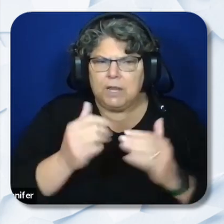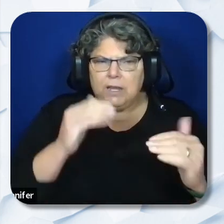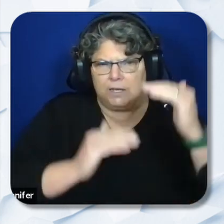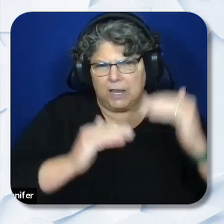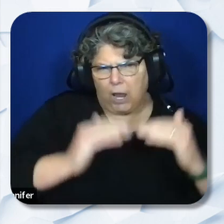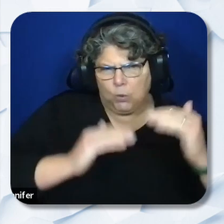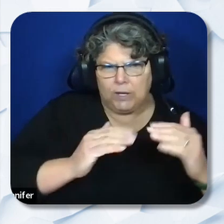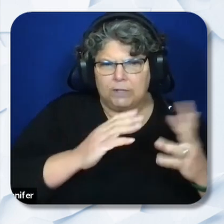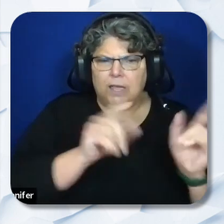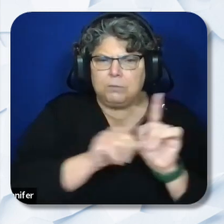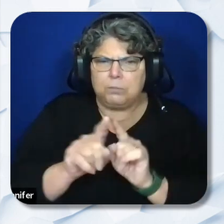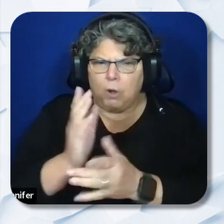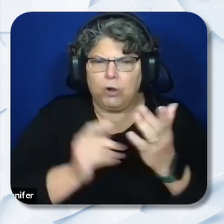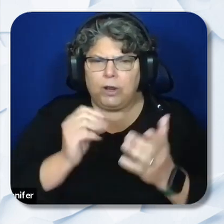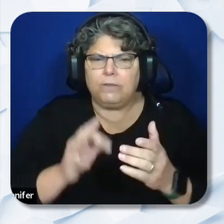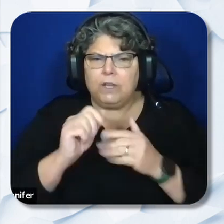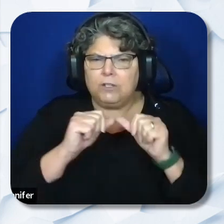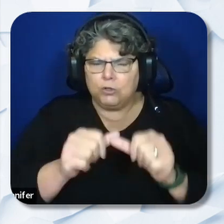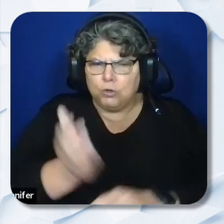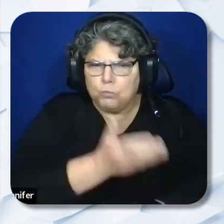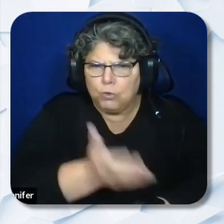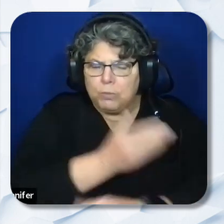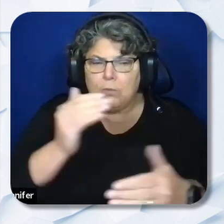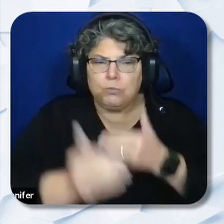The Special Education Resource Leads were established initially through Senate Bill,